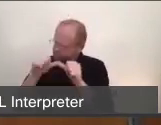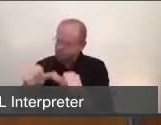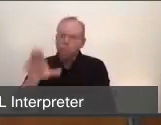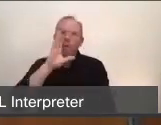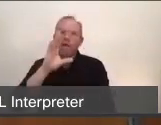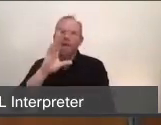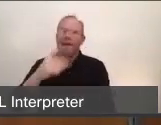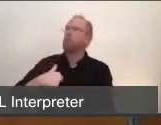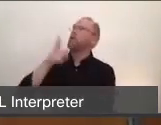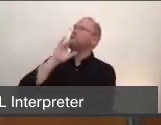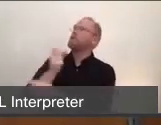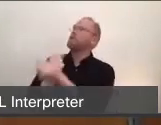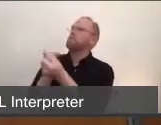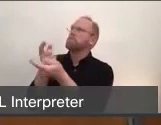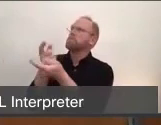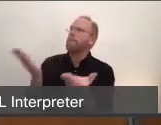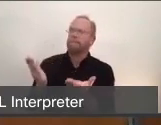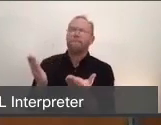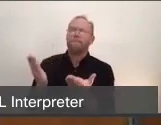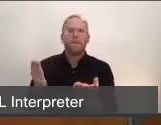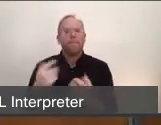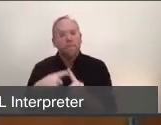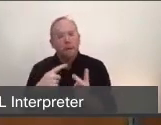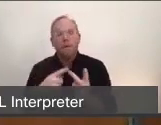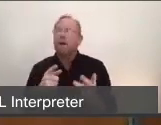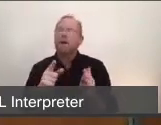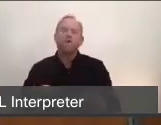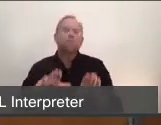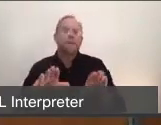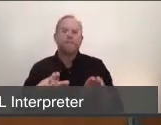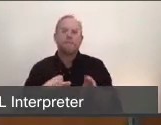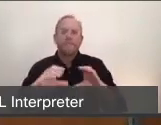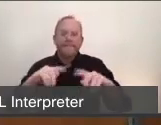We also have an incredible team of individuals, and you'll hear from some of them tonight.